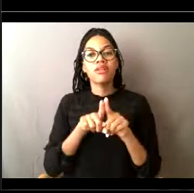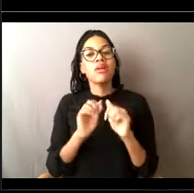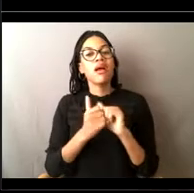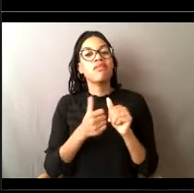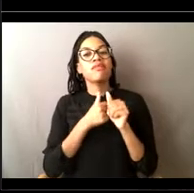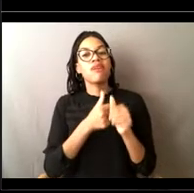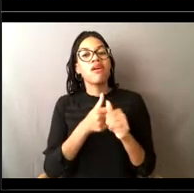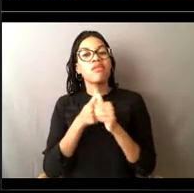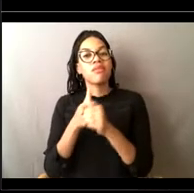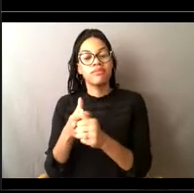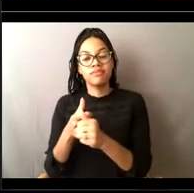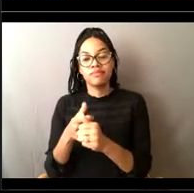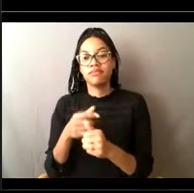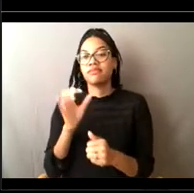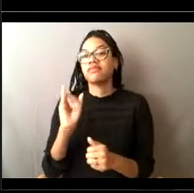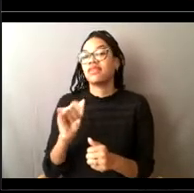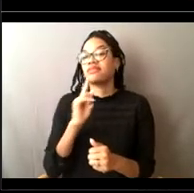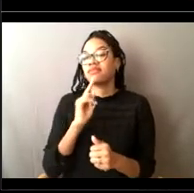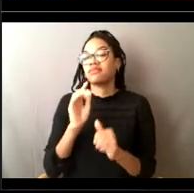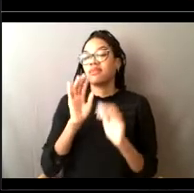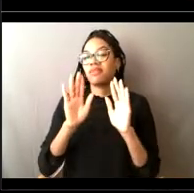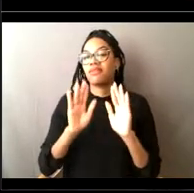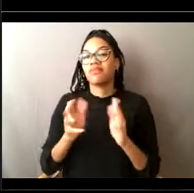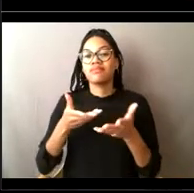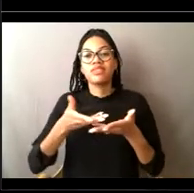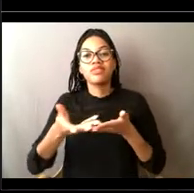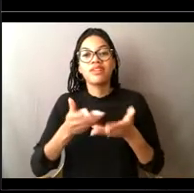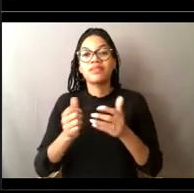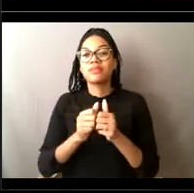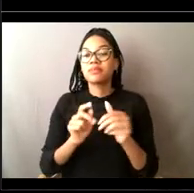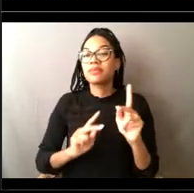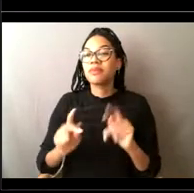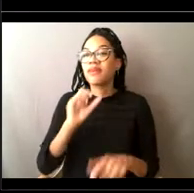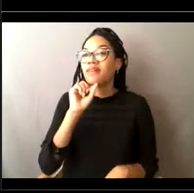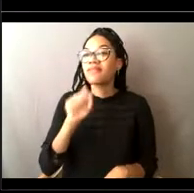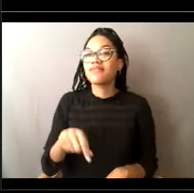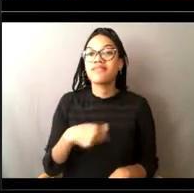So I really like interacting with people and working to ensure